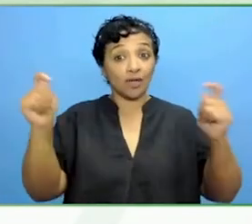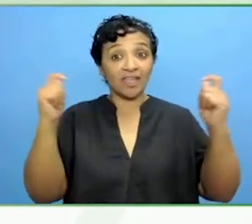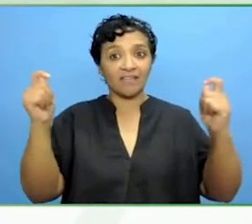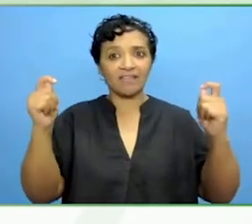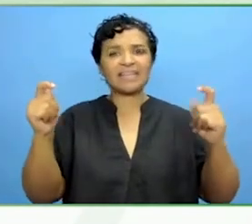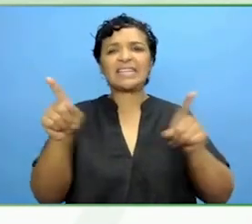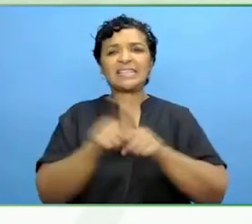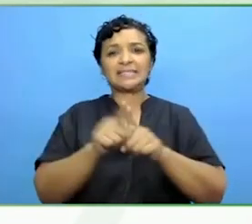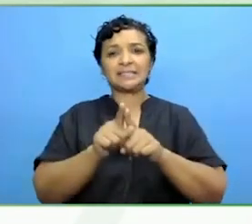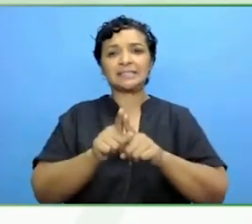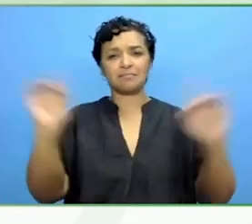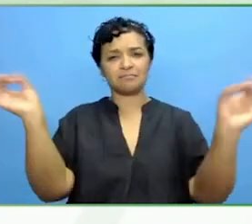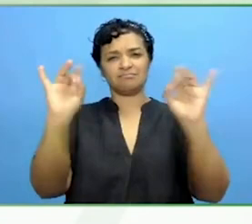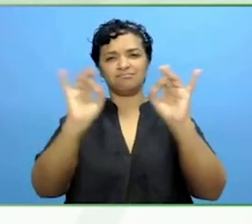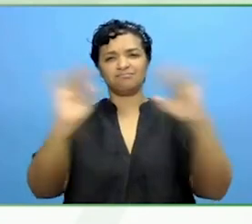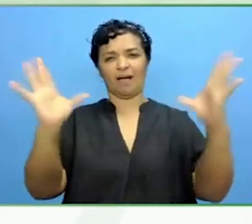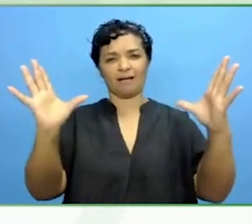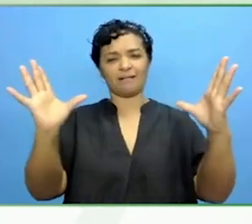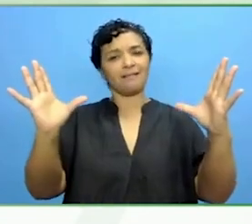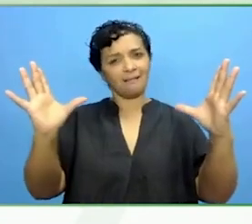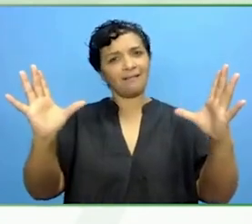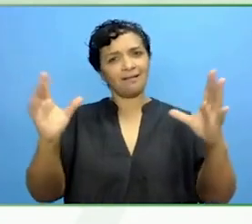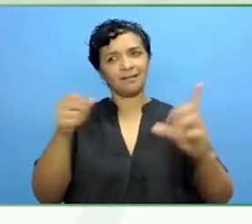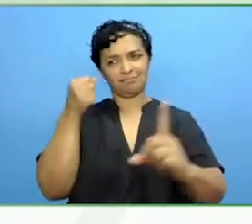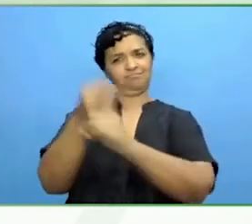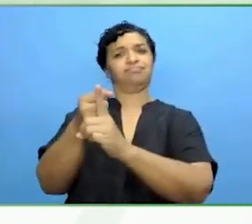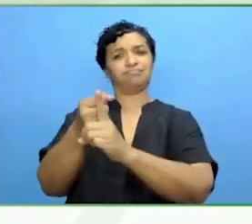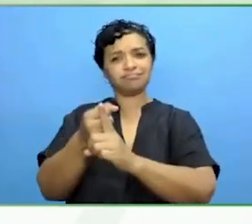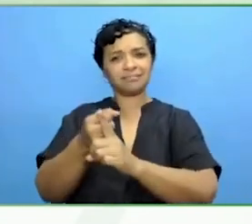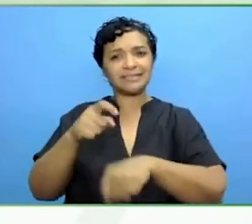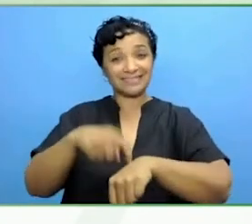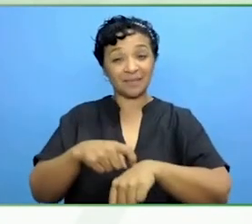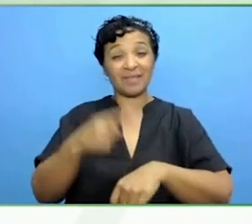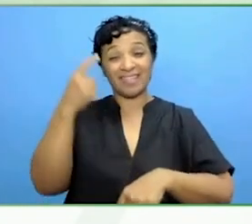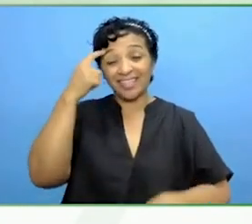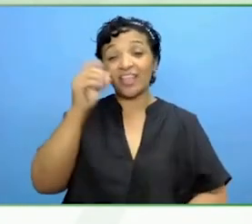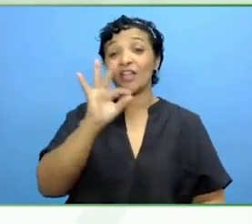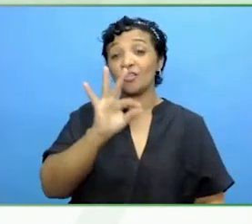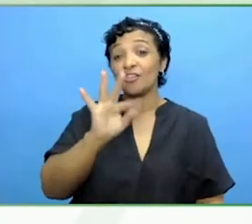Responsibility for 34,000 people in your organisation and they will